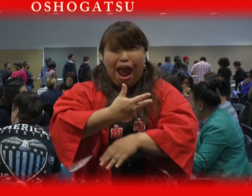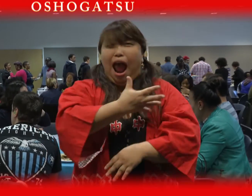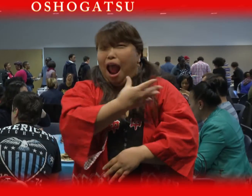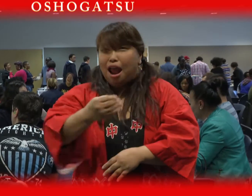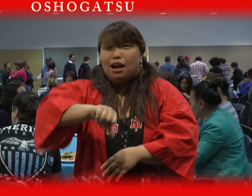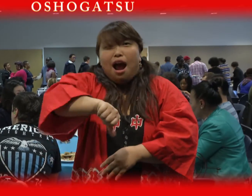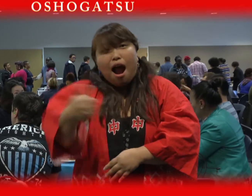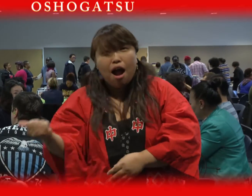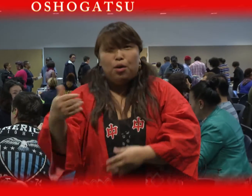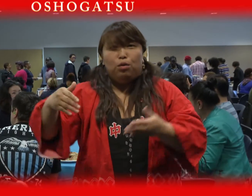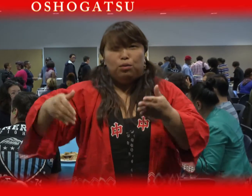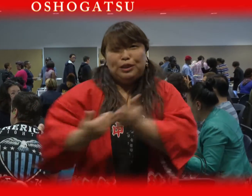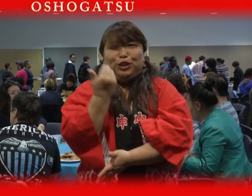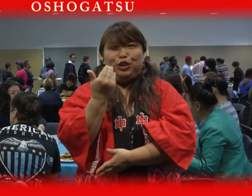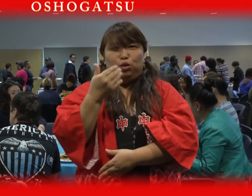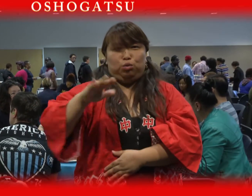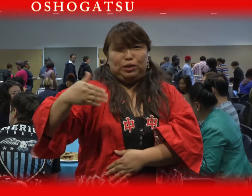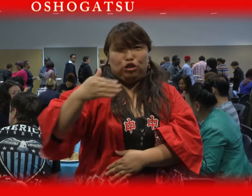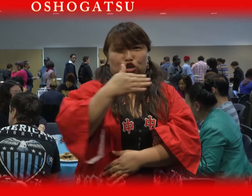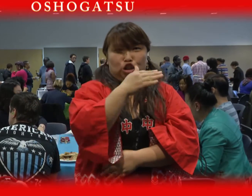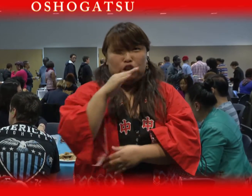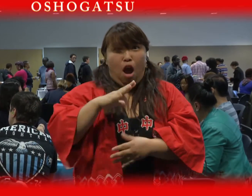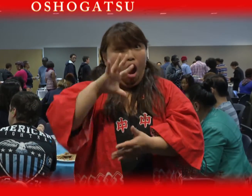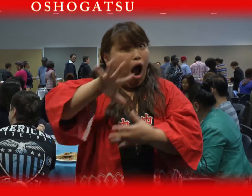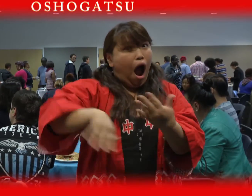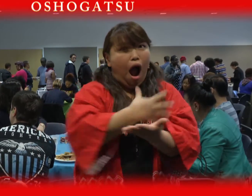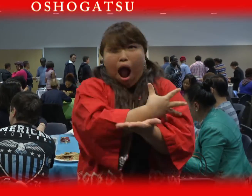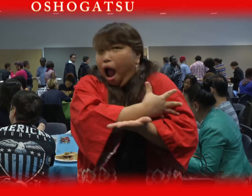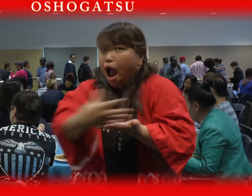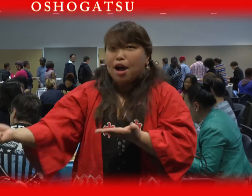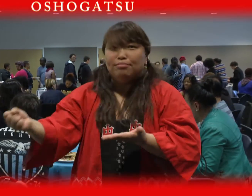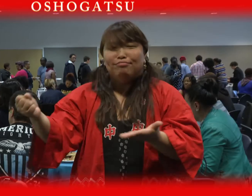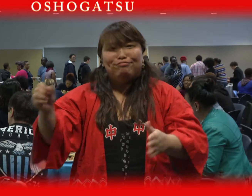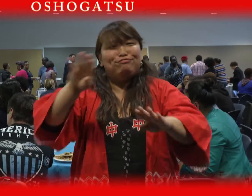three days, night and day.